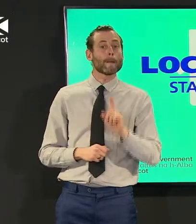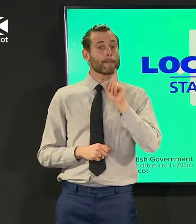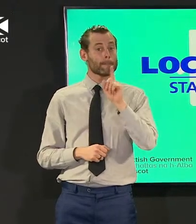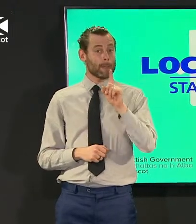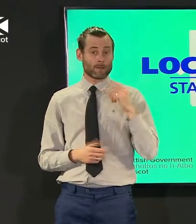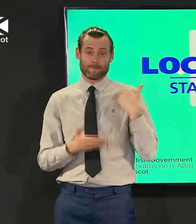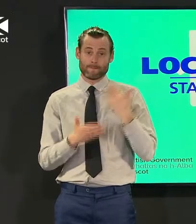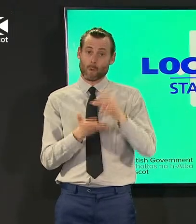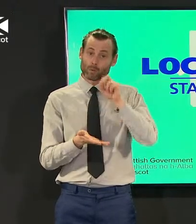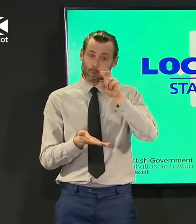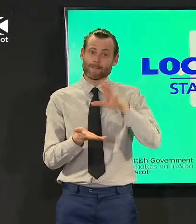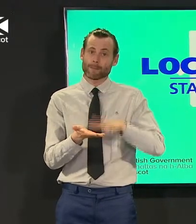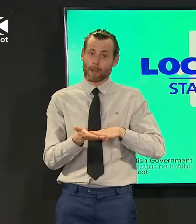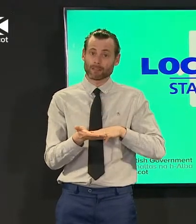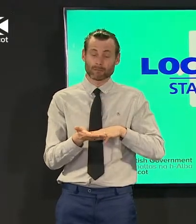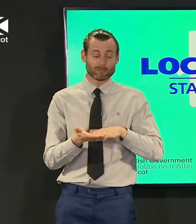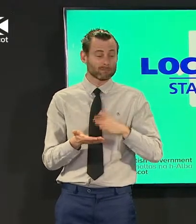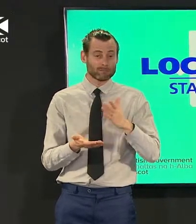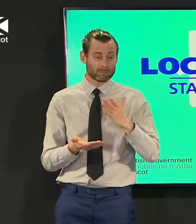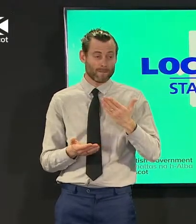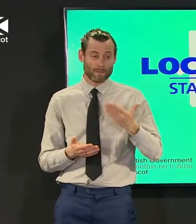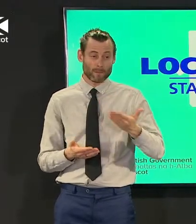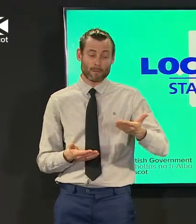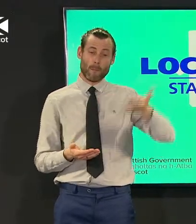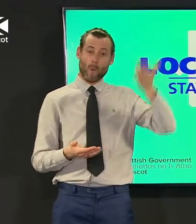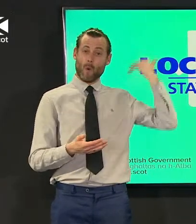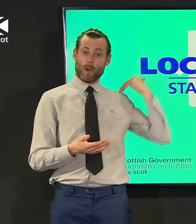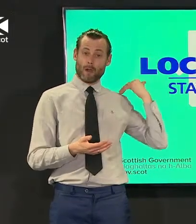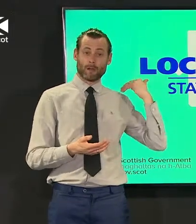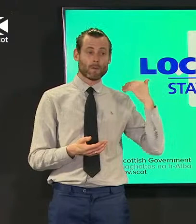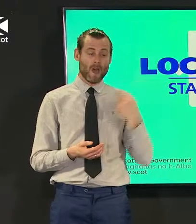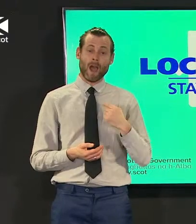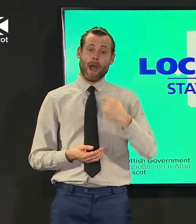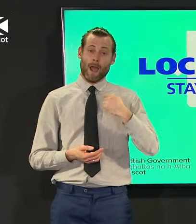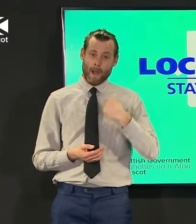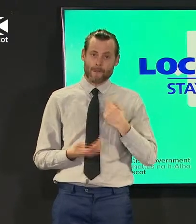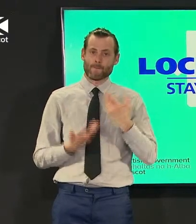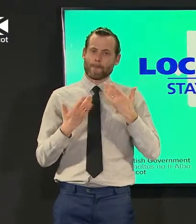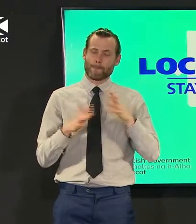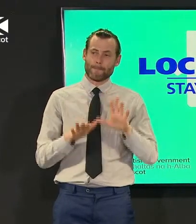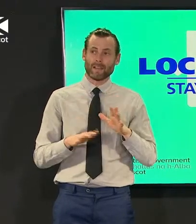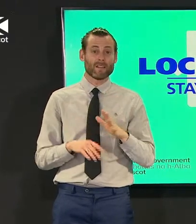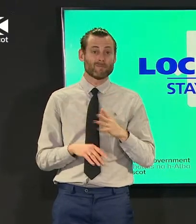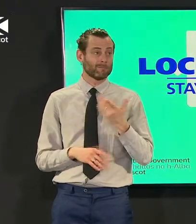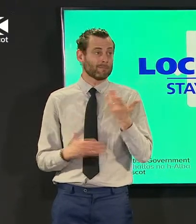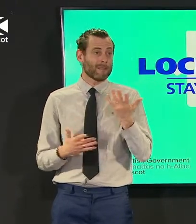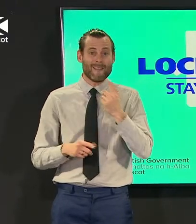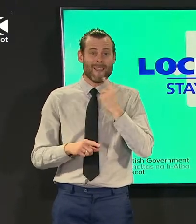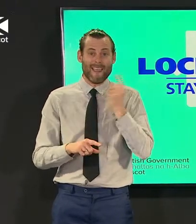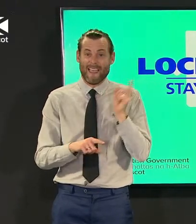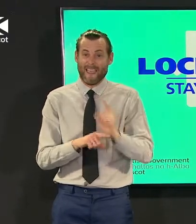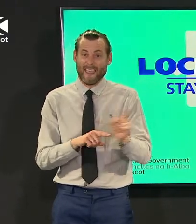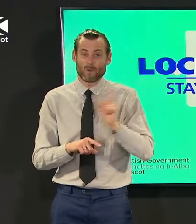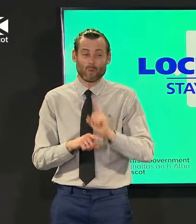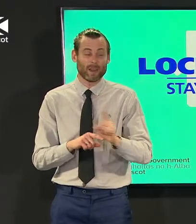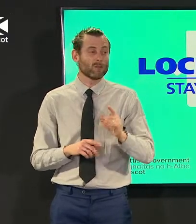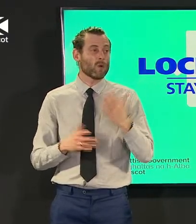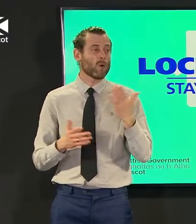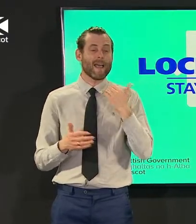months and indeed for longer i have had uh if not weekly then contact every 10 days or so